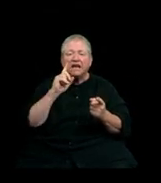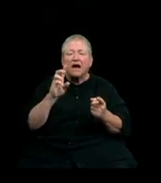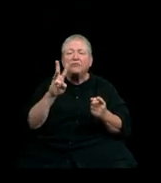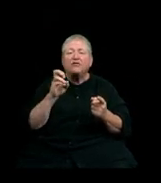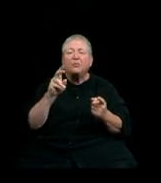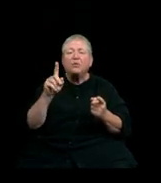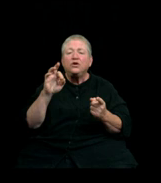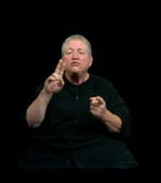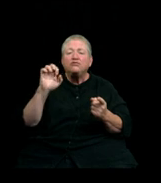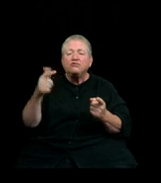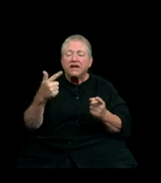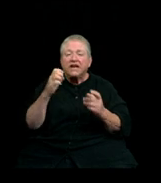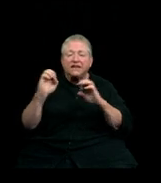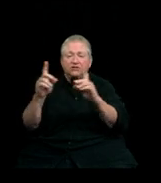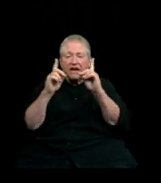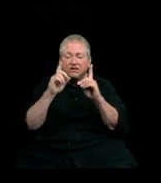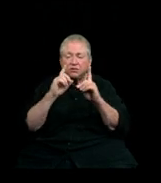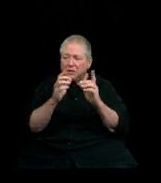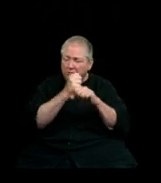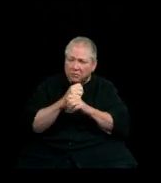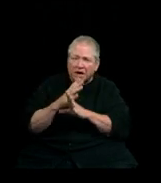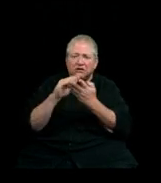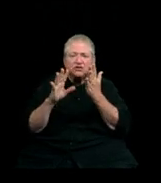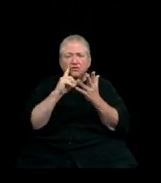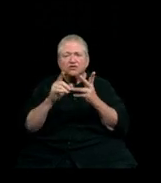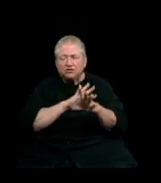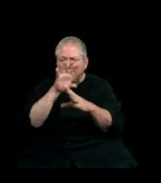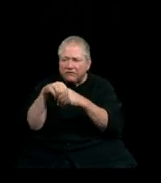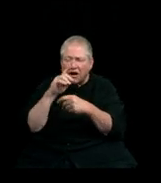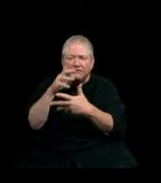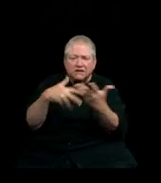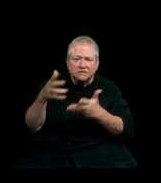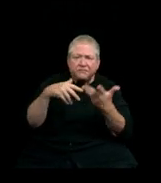We prepare students to be engaged in their communities as teachers and administrators, human service professionals,